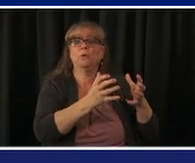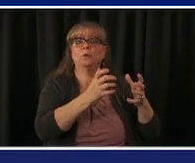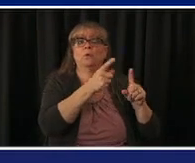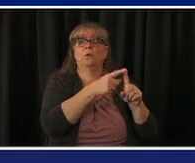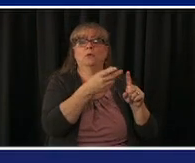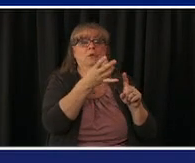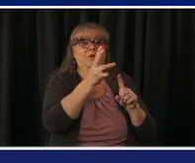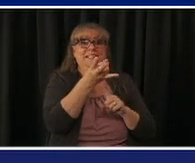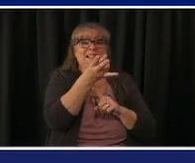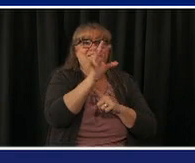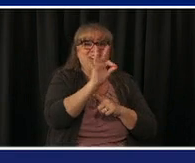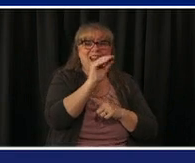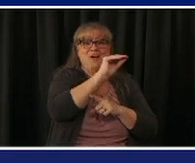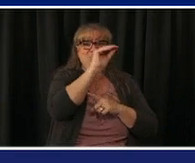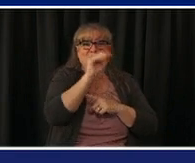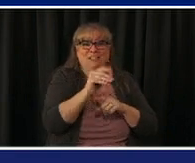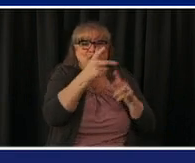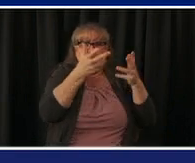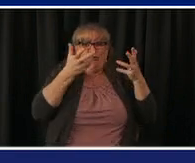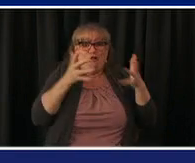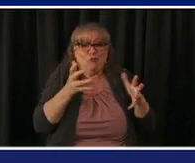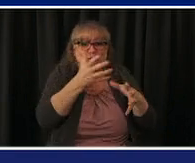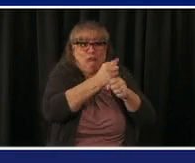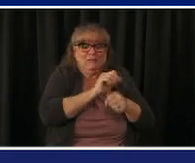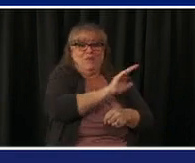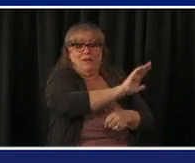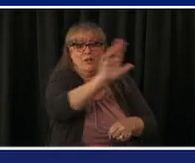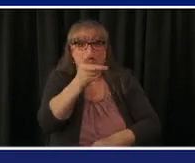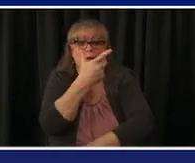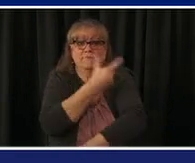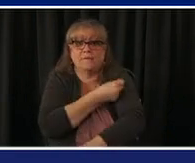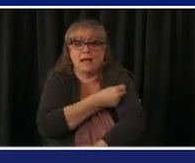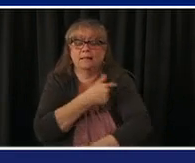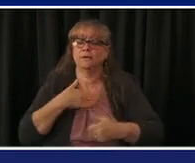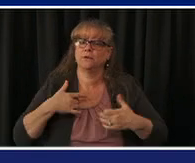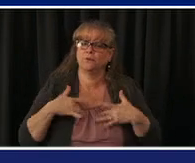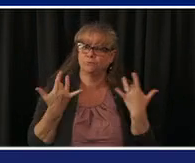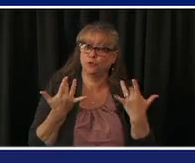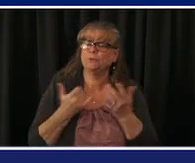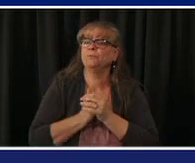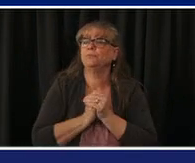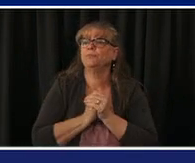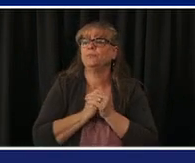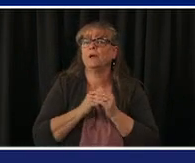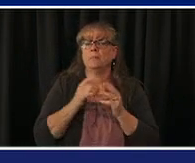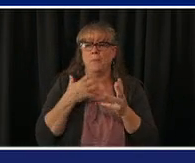of coloradans 17 up have been vaccinated and i want to make sure that people know that as